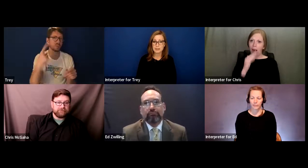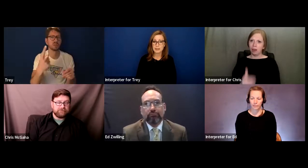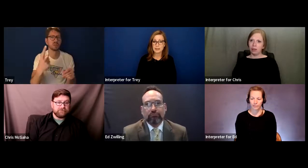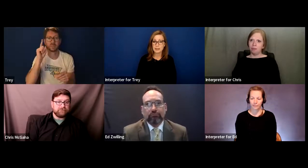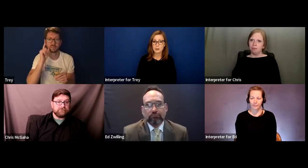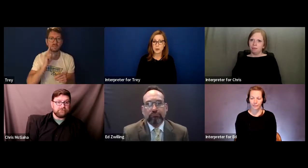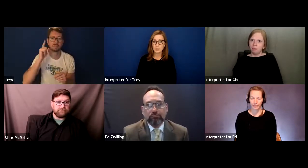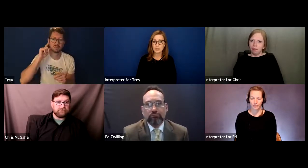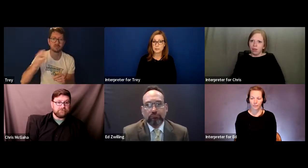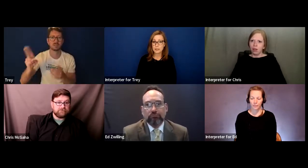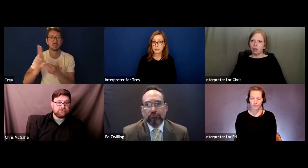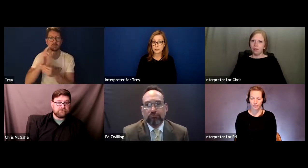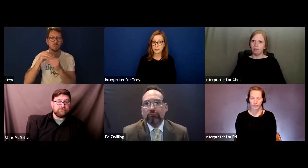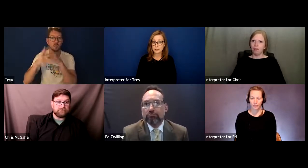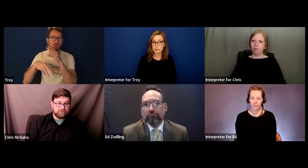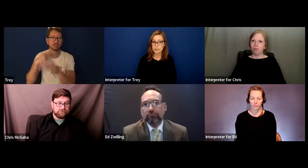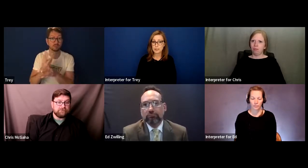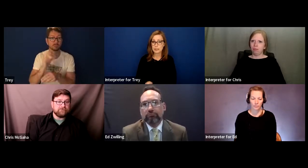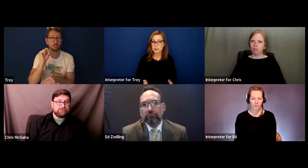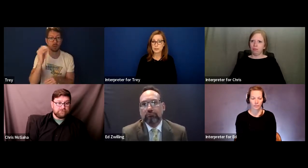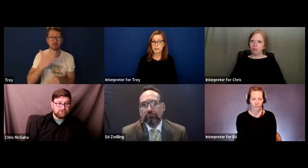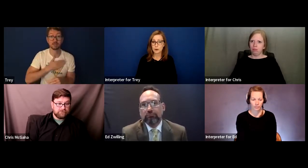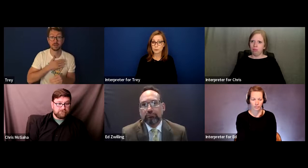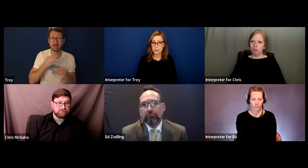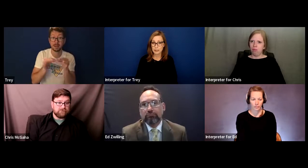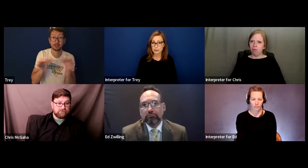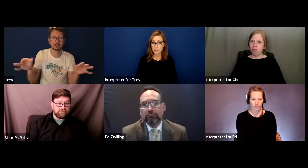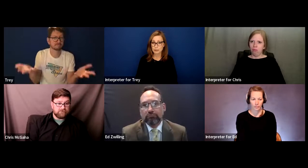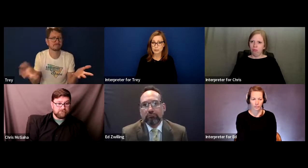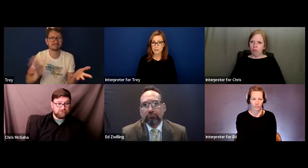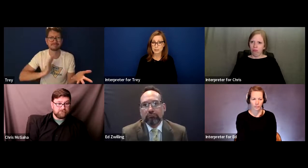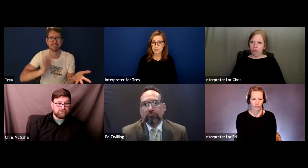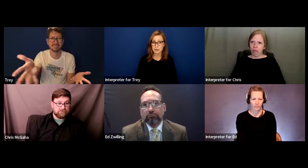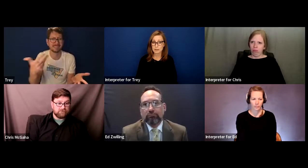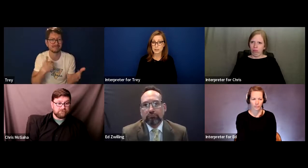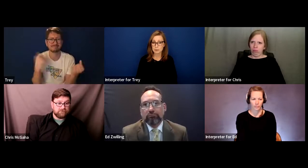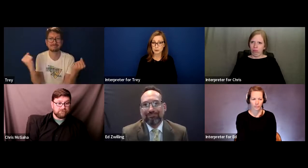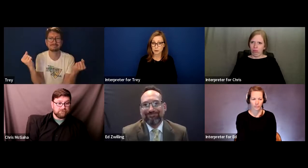And then upon entering Gallaudet University, the only University of the deaf and hard of